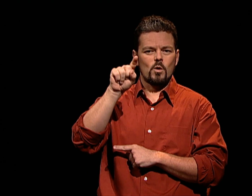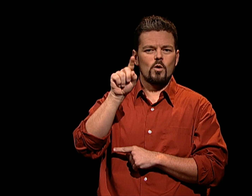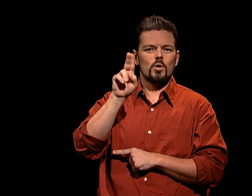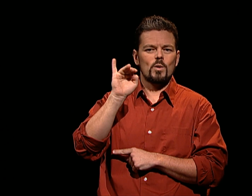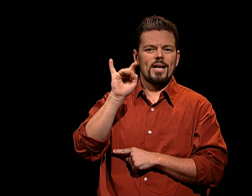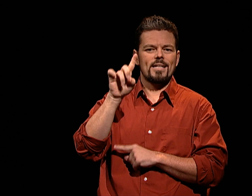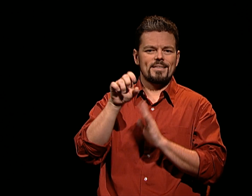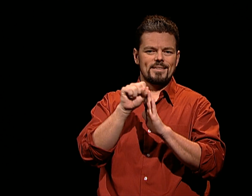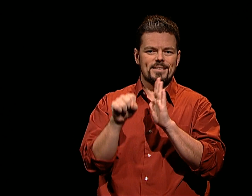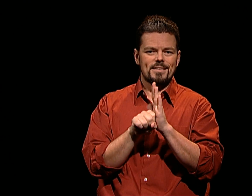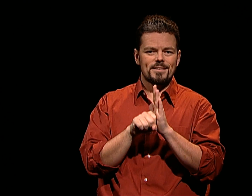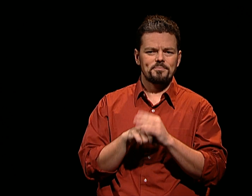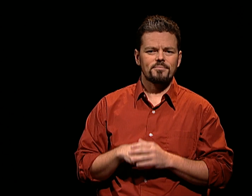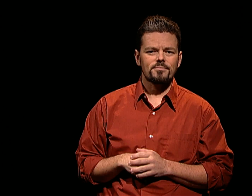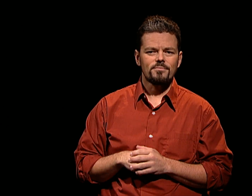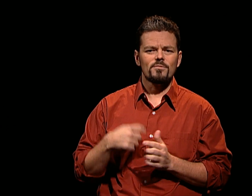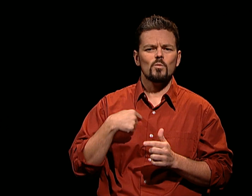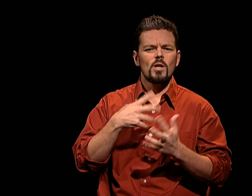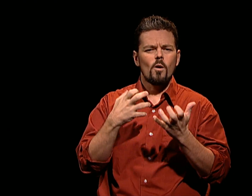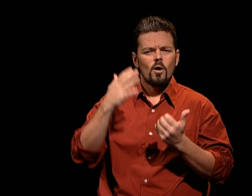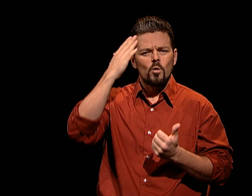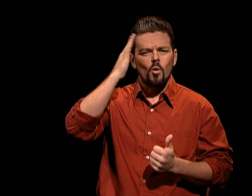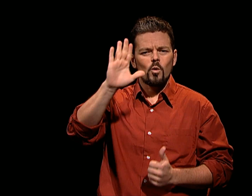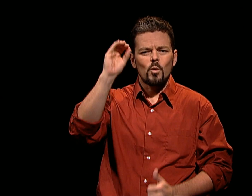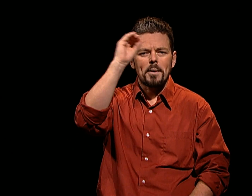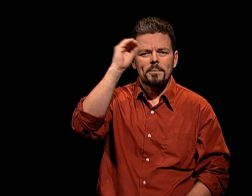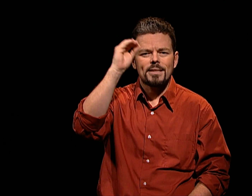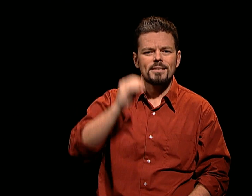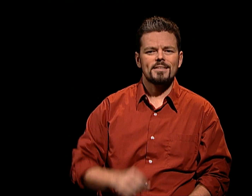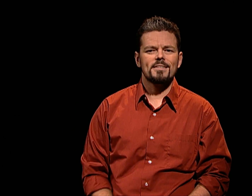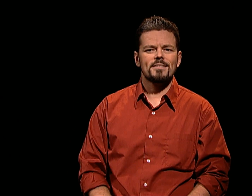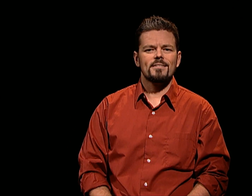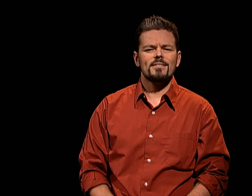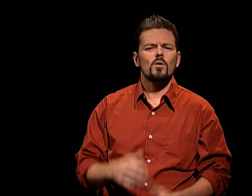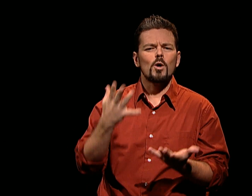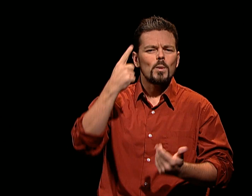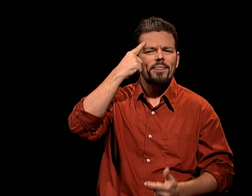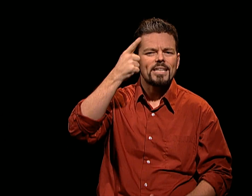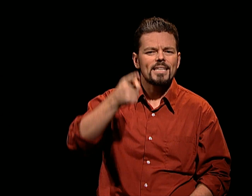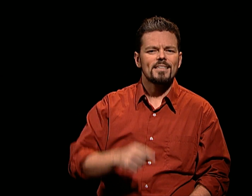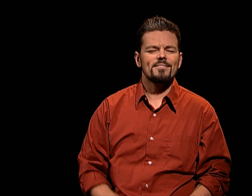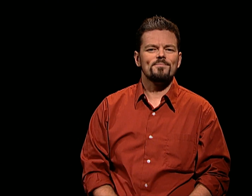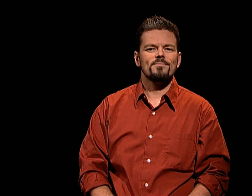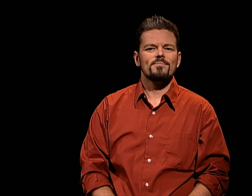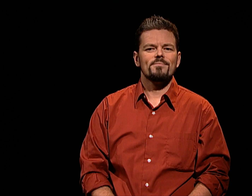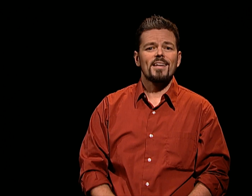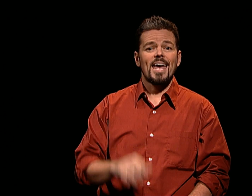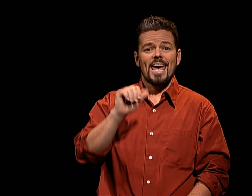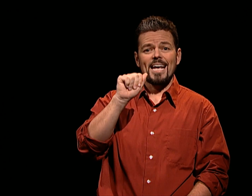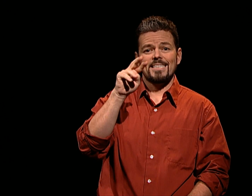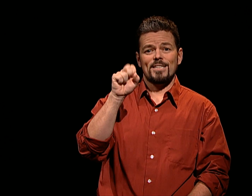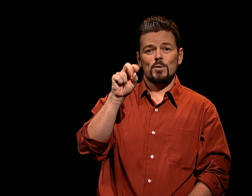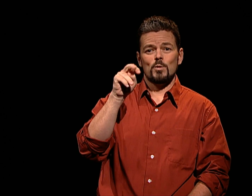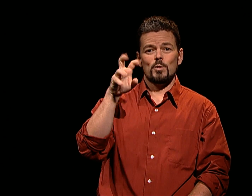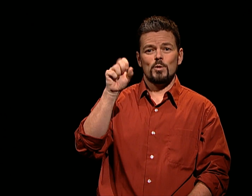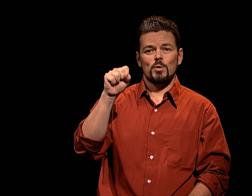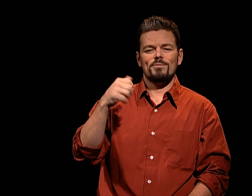".US" FOR UNITED STATES. WHAT DO YOU THINK?